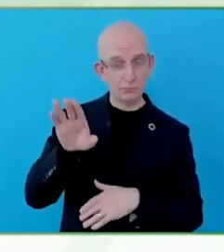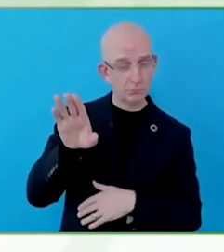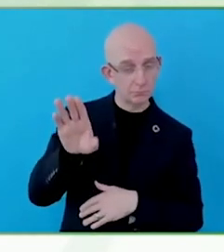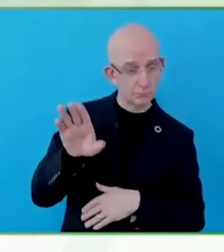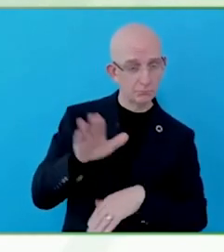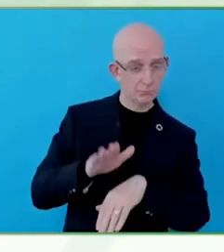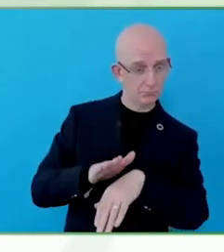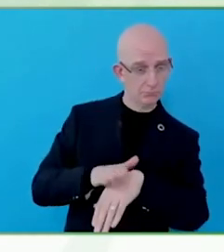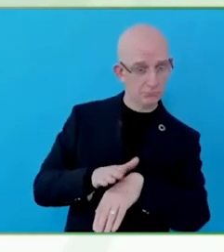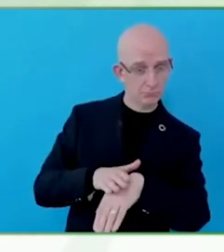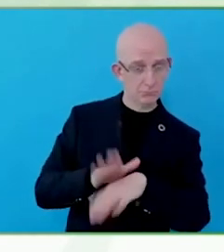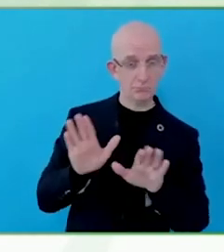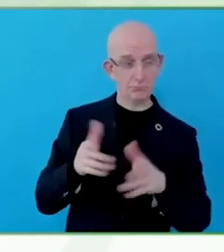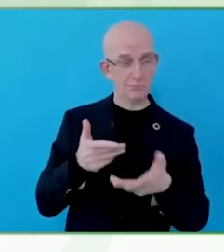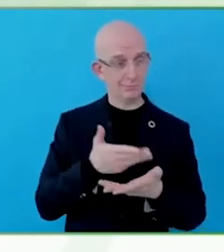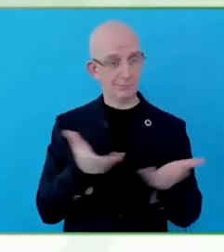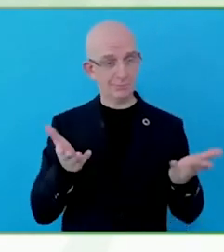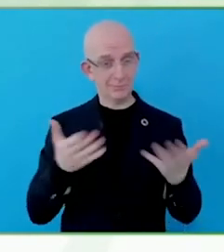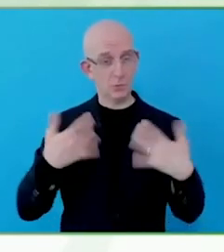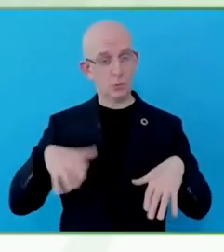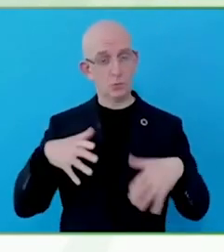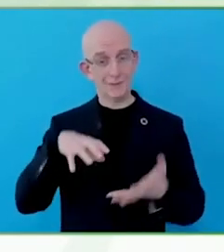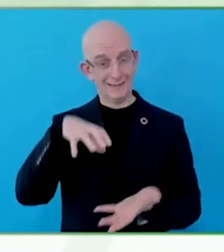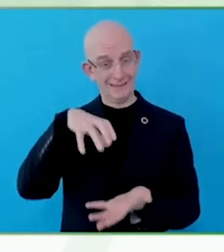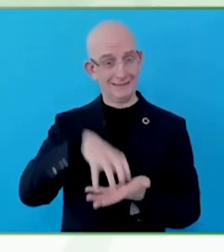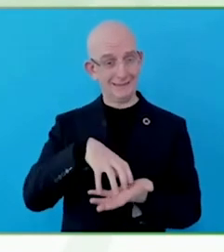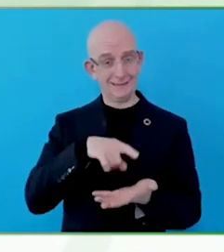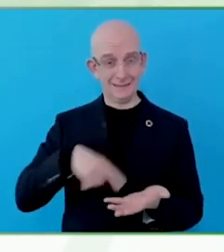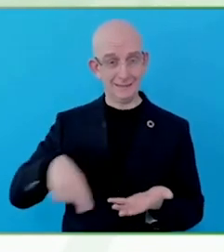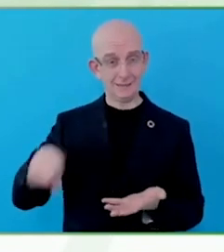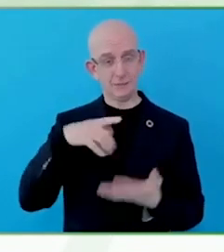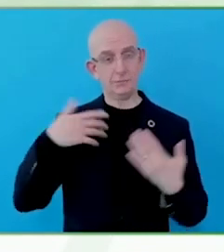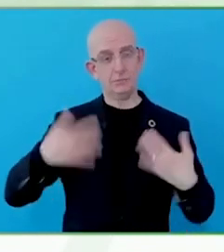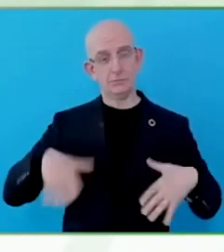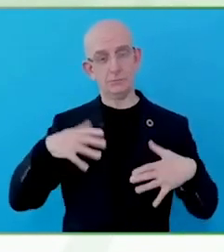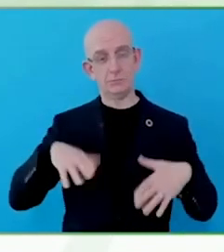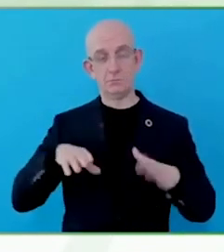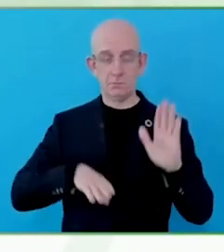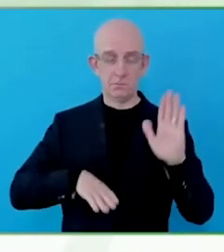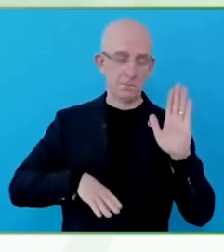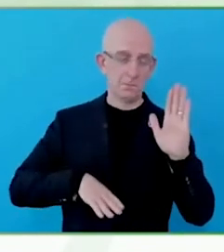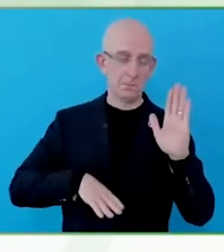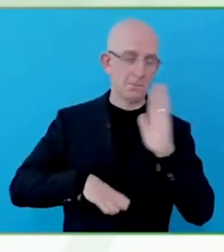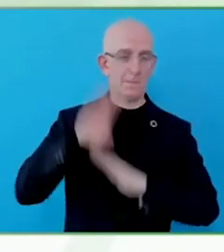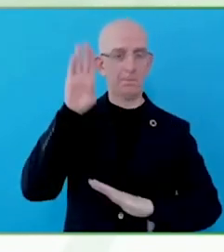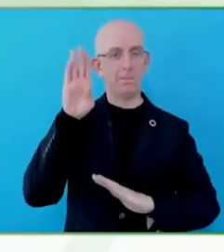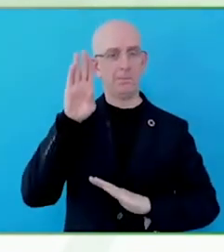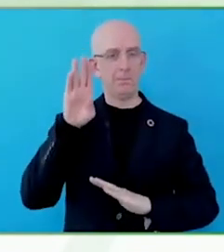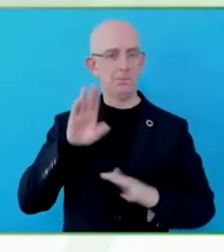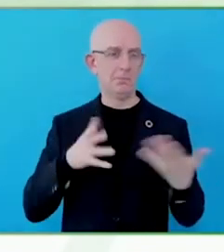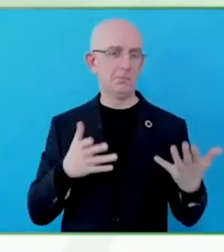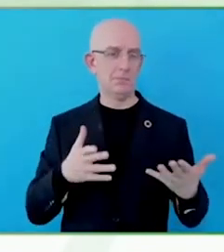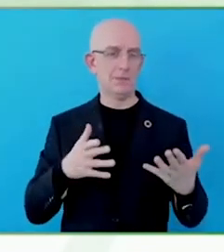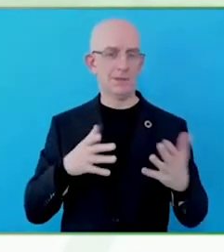Maybe I was exaggerating a little bit but it was a major task.